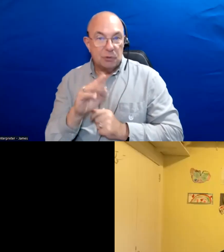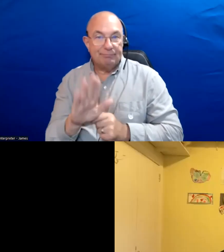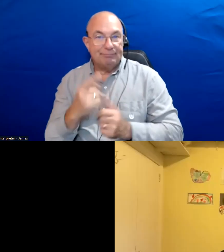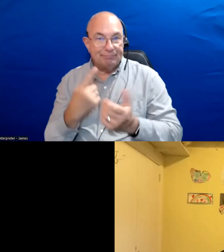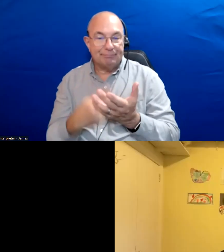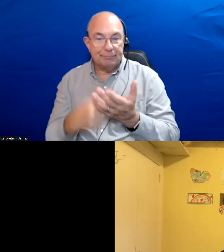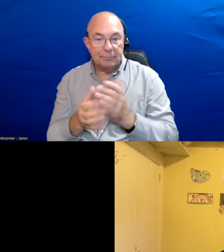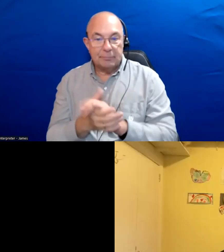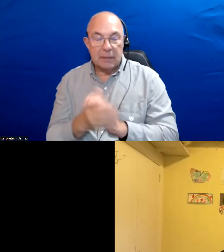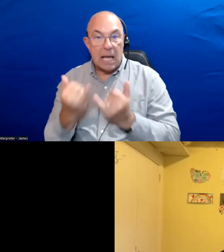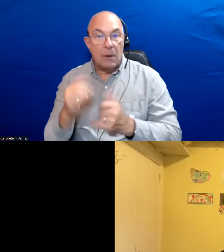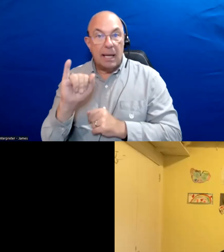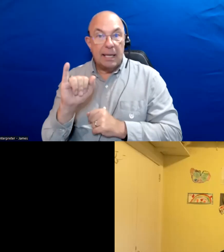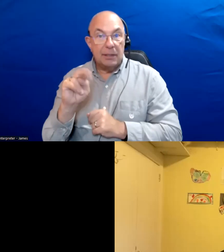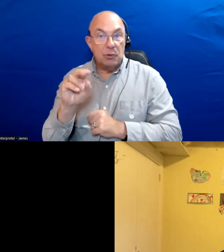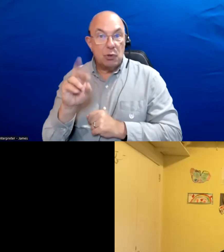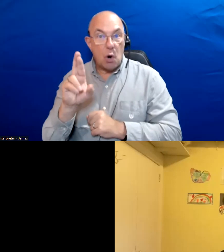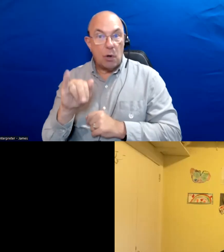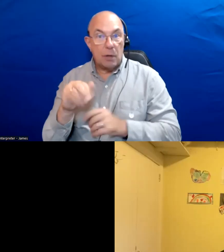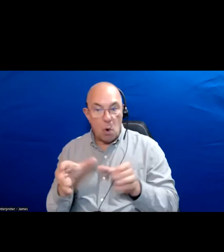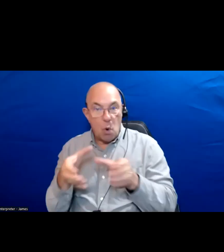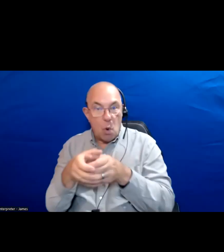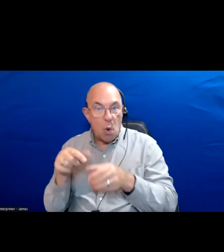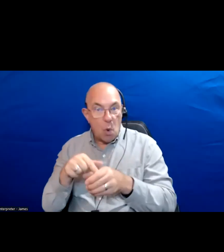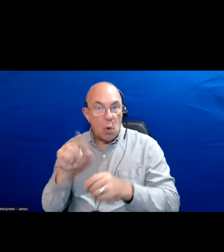Inori is going to take us more local from her perspective on the local.